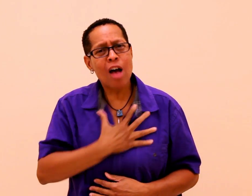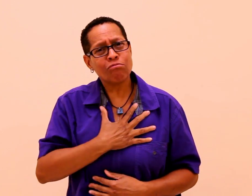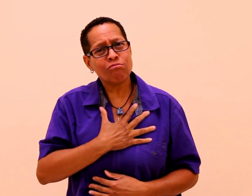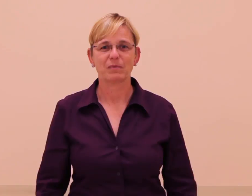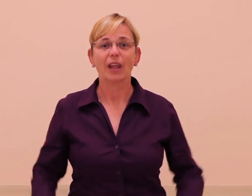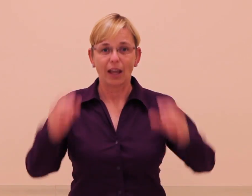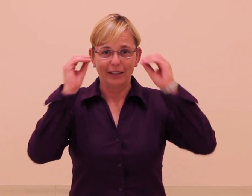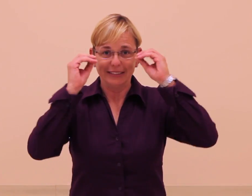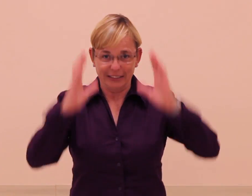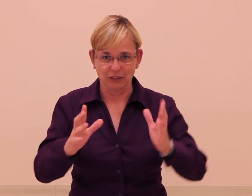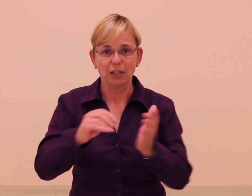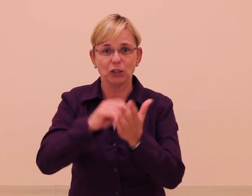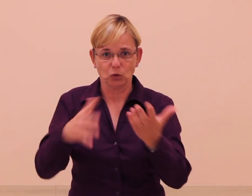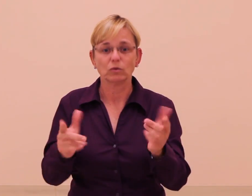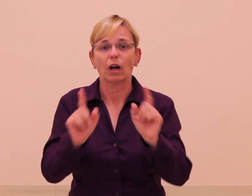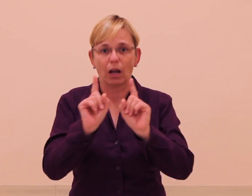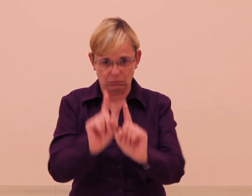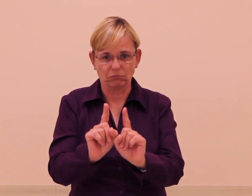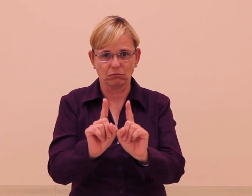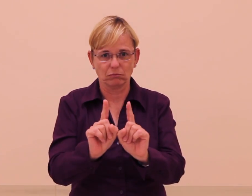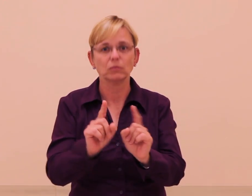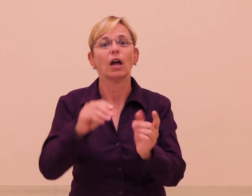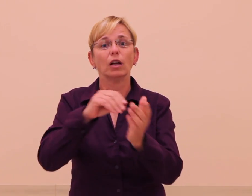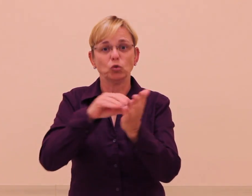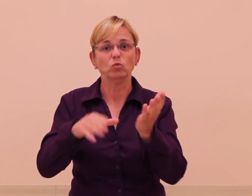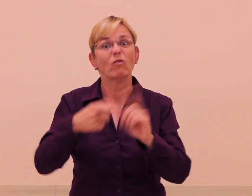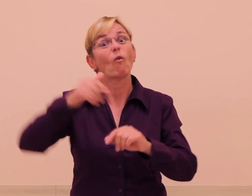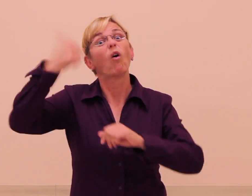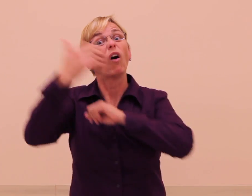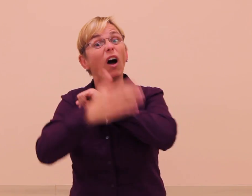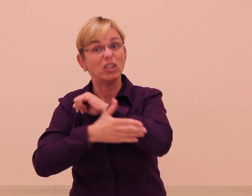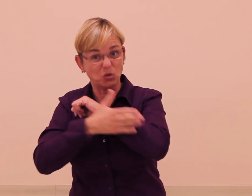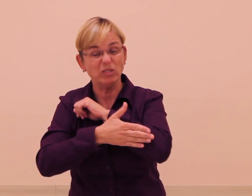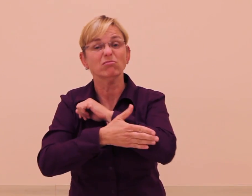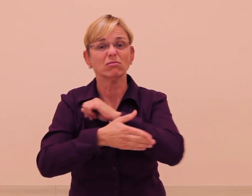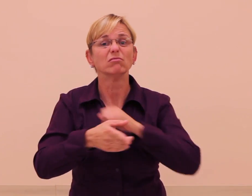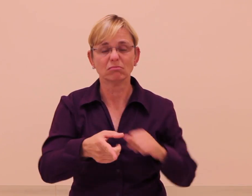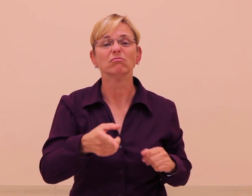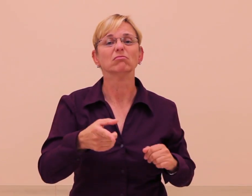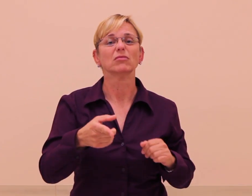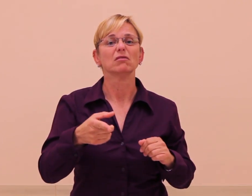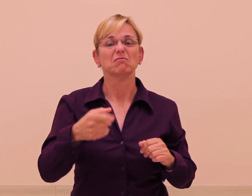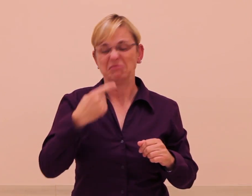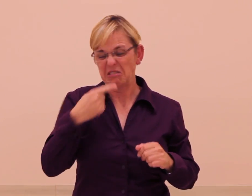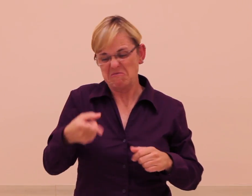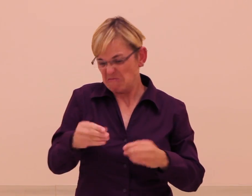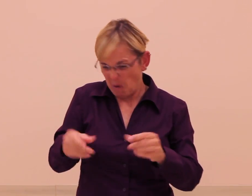A hearing teacher thought her Deaf student from a different country had no language. However, it was not